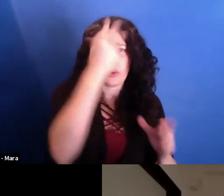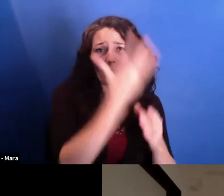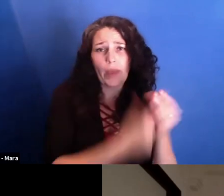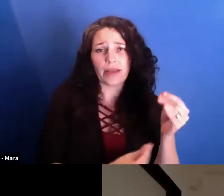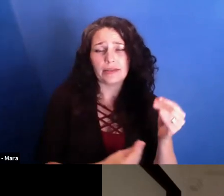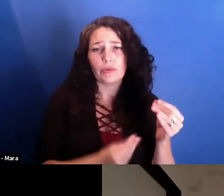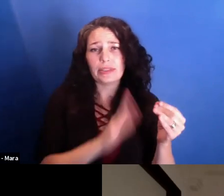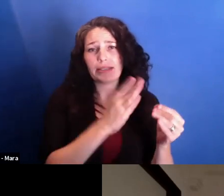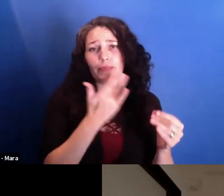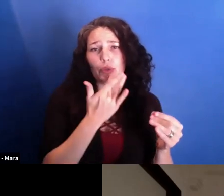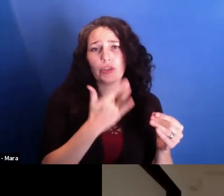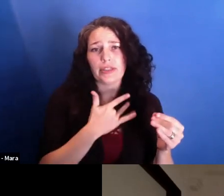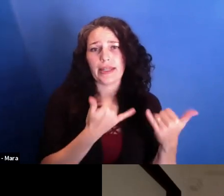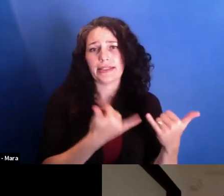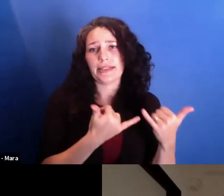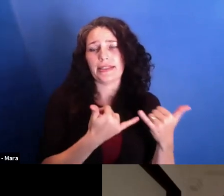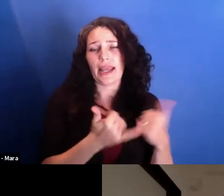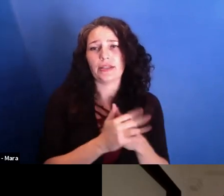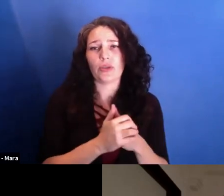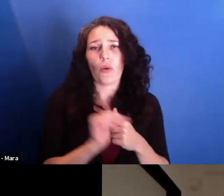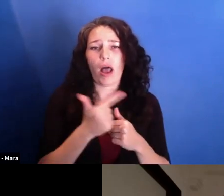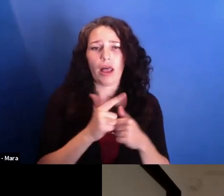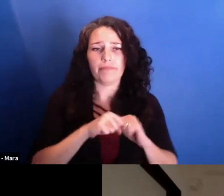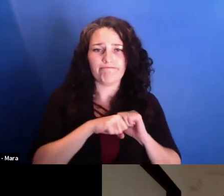Their grief, and the pain of parents that lost a child